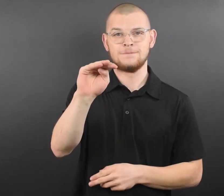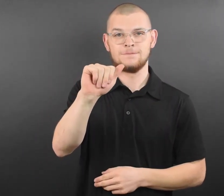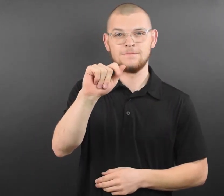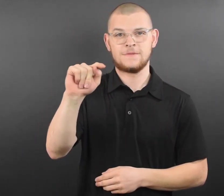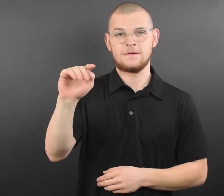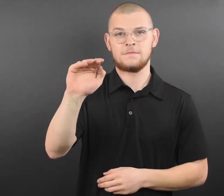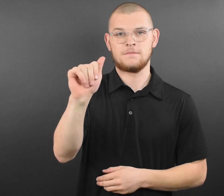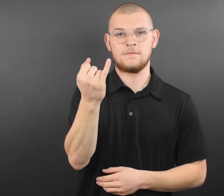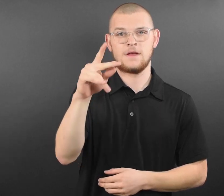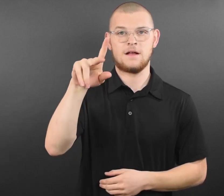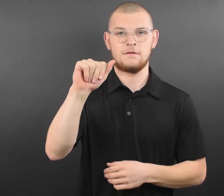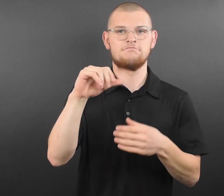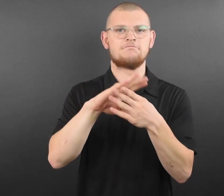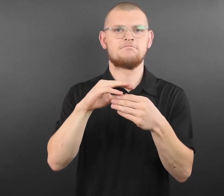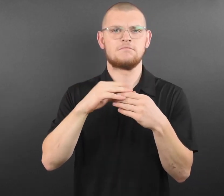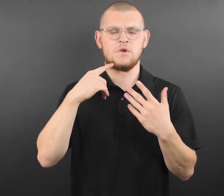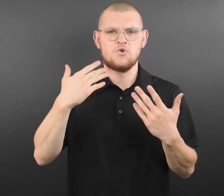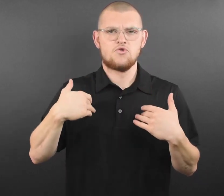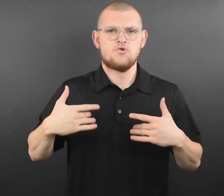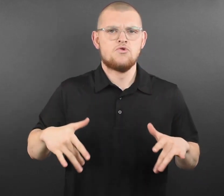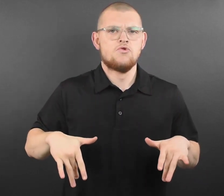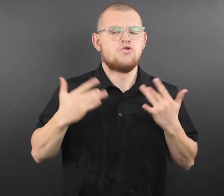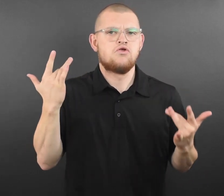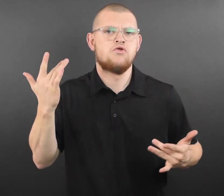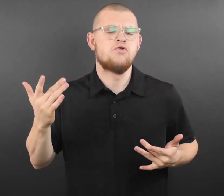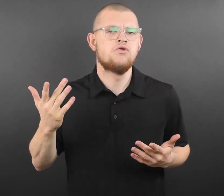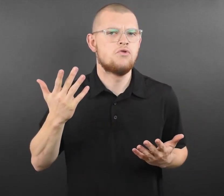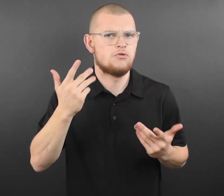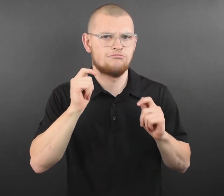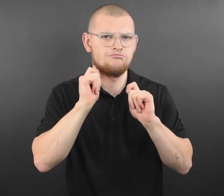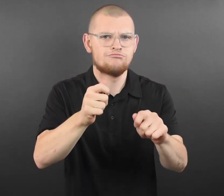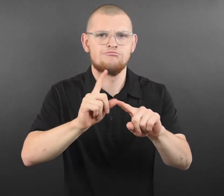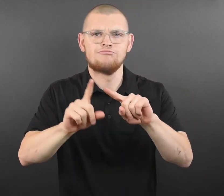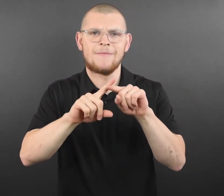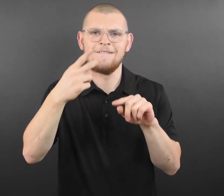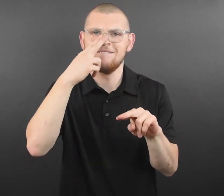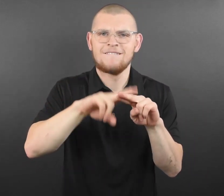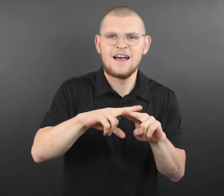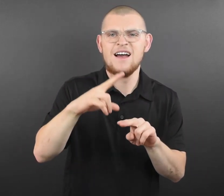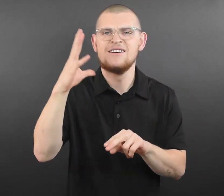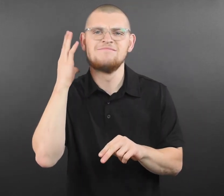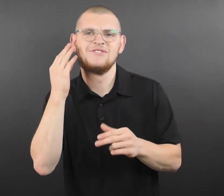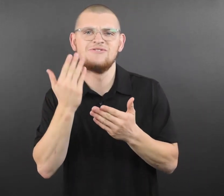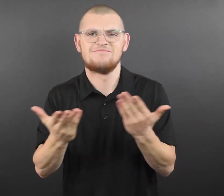one of a kind experience as an incentive for our young Loons fans to become vaccinated.”